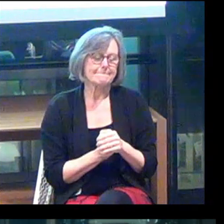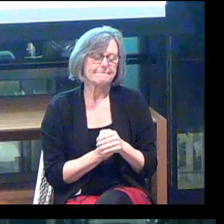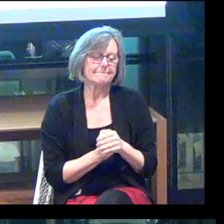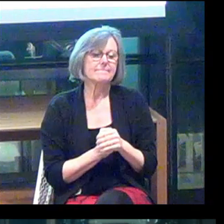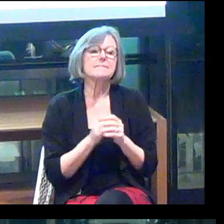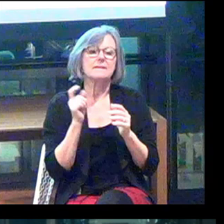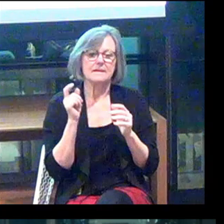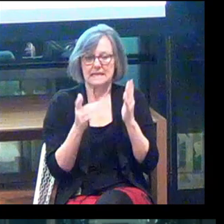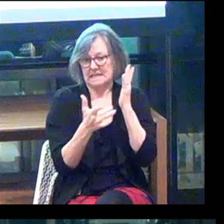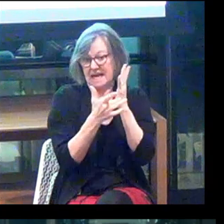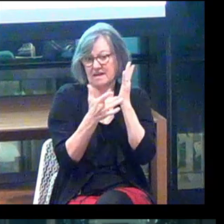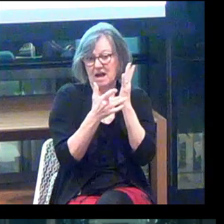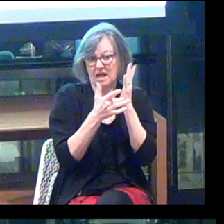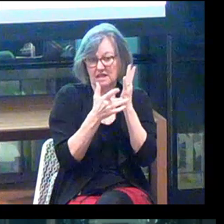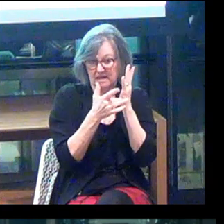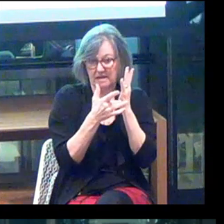And here is where the technology taxonomy comes in.